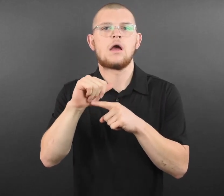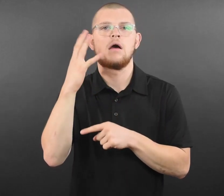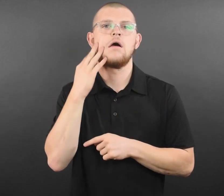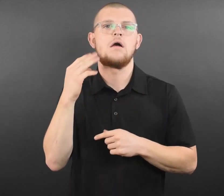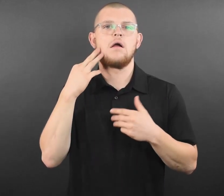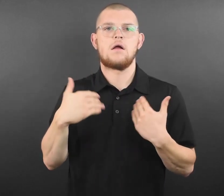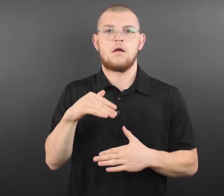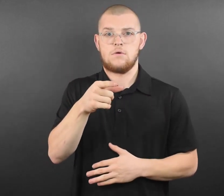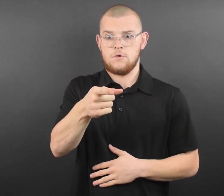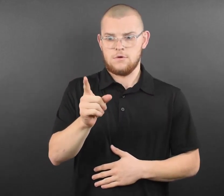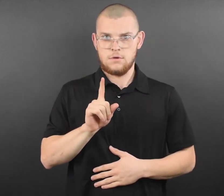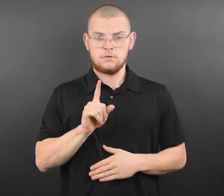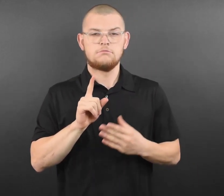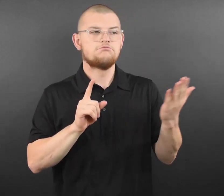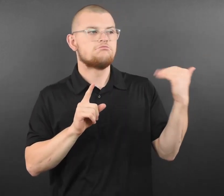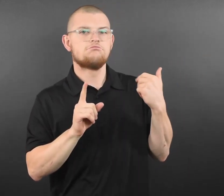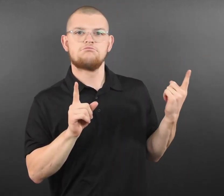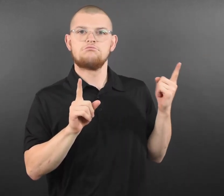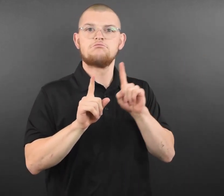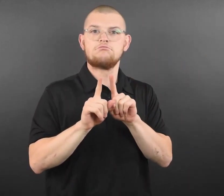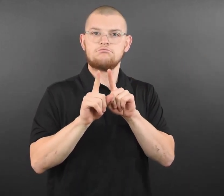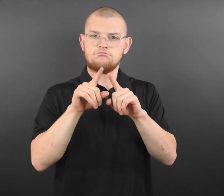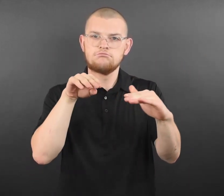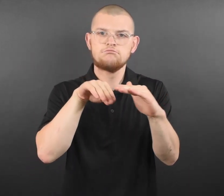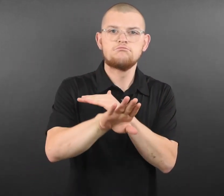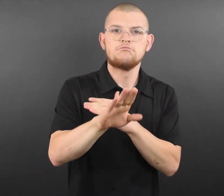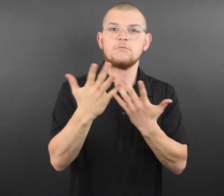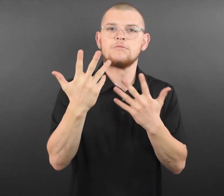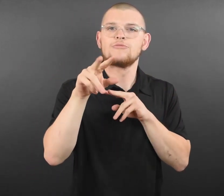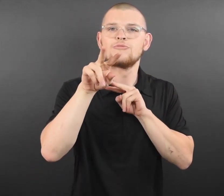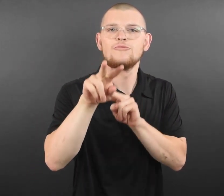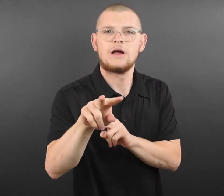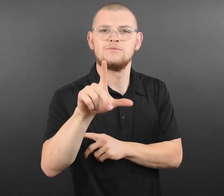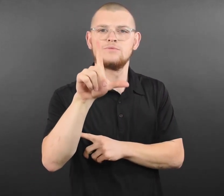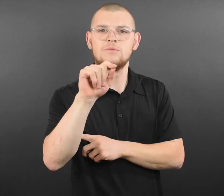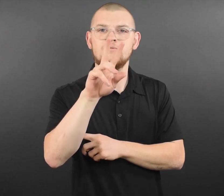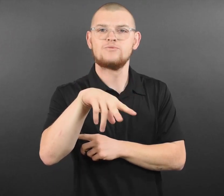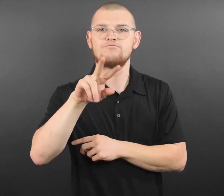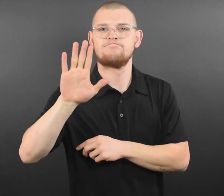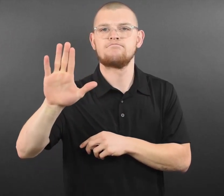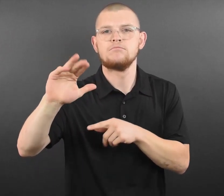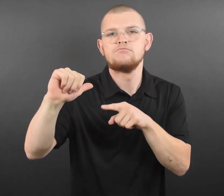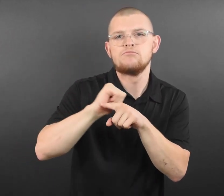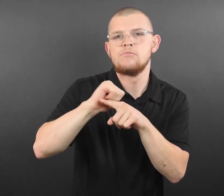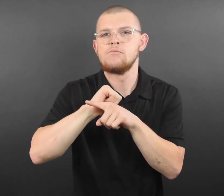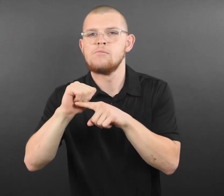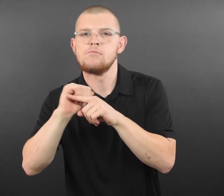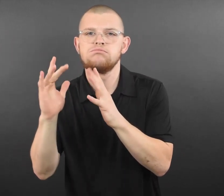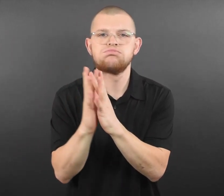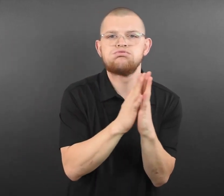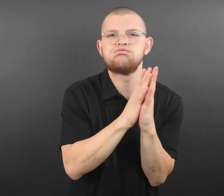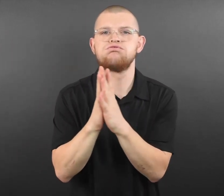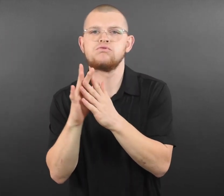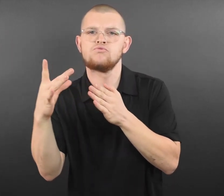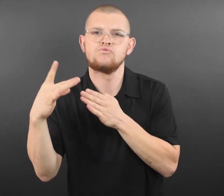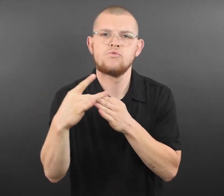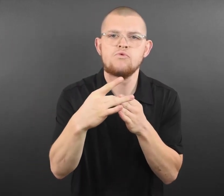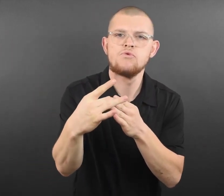one guest that includes watching a 2022 training session, training facility tour, group photo with